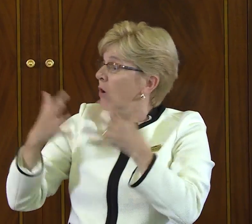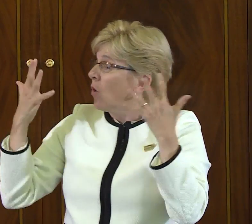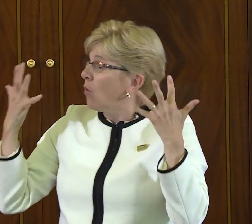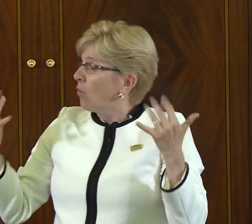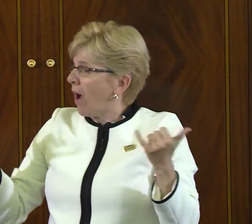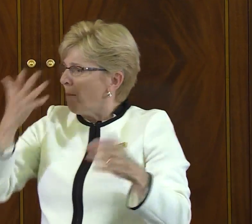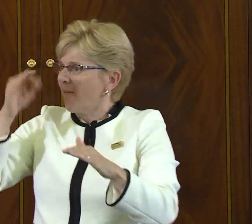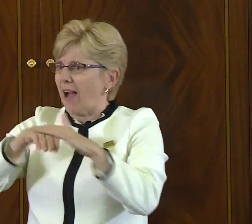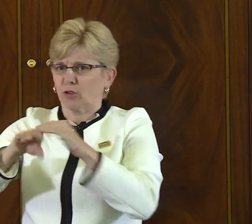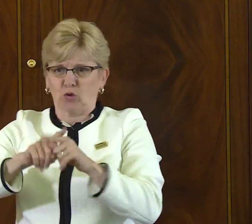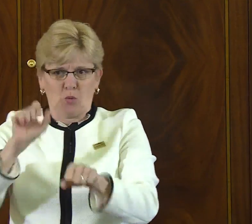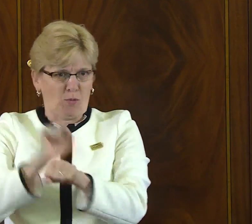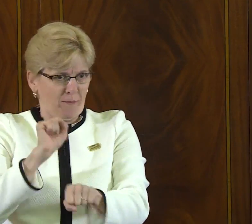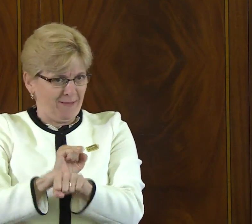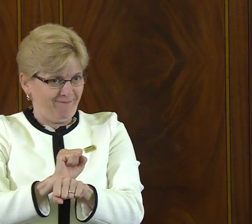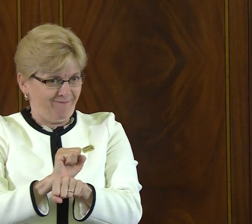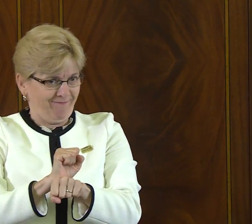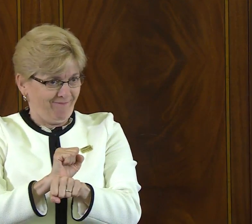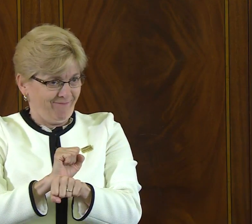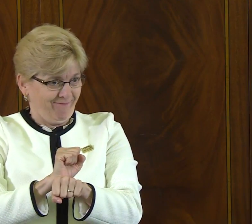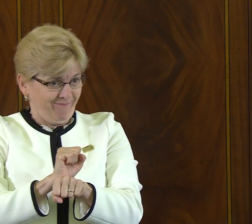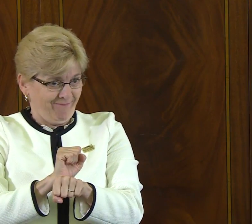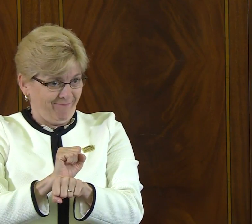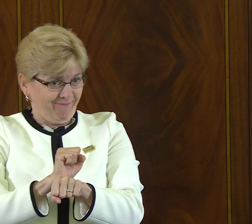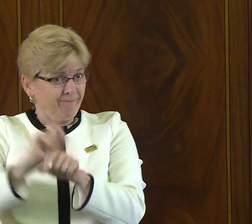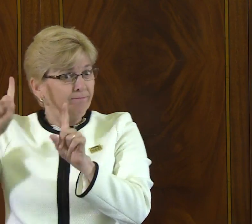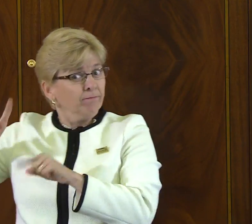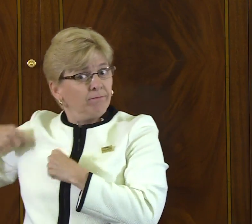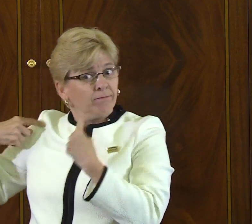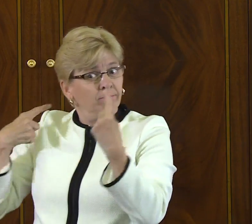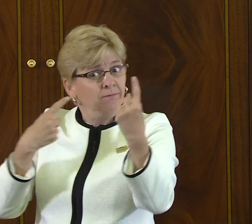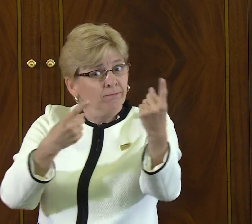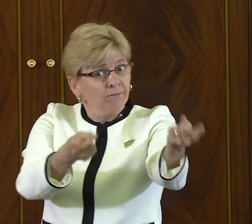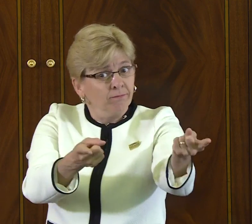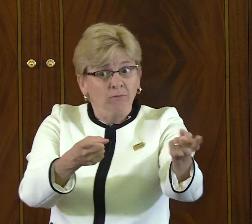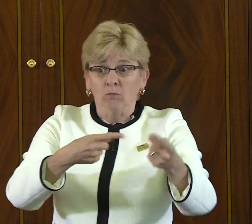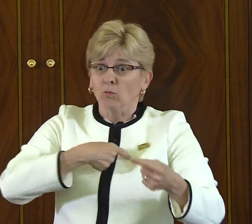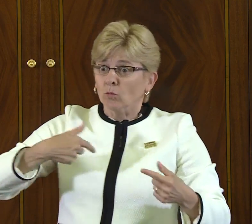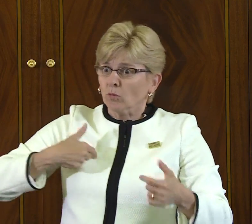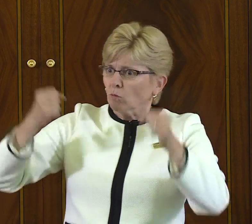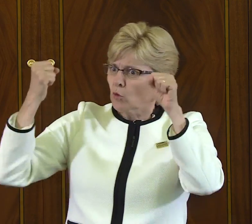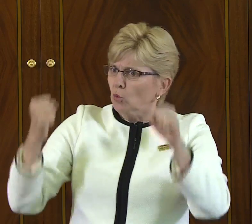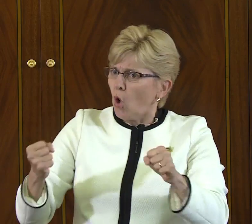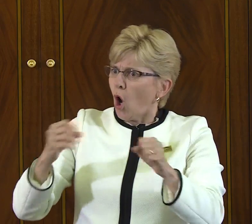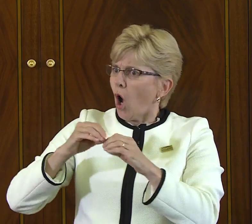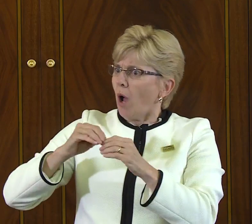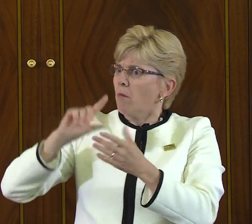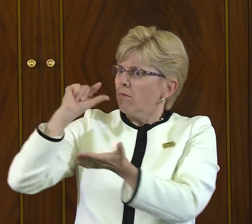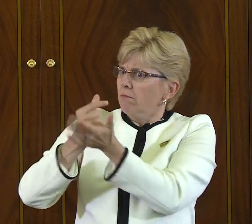Deaf people's success in the United States has been afforded by their access to employment opportunities.